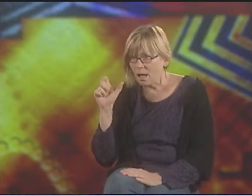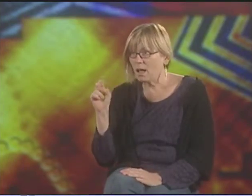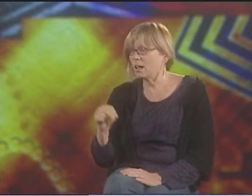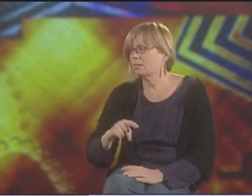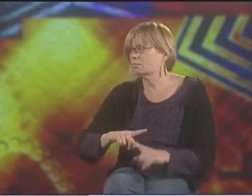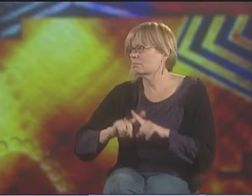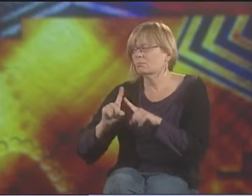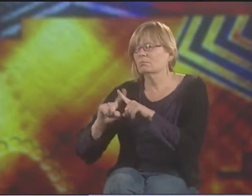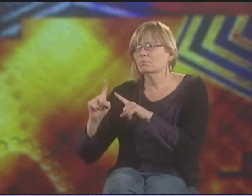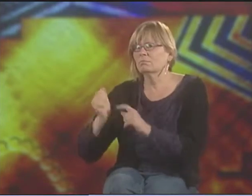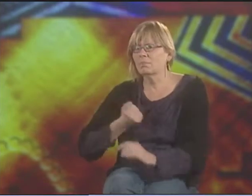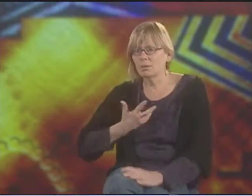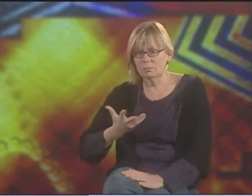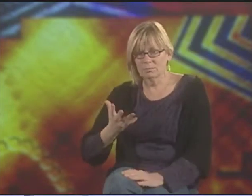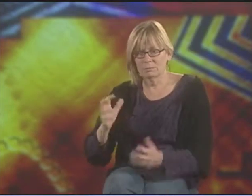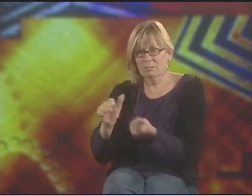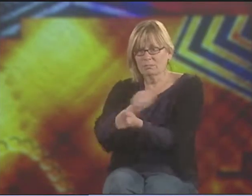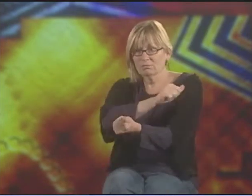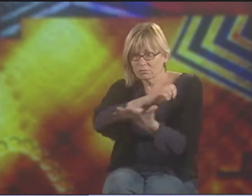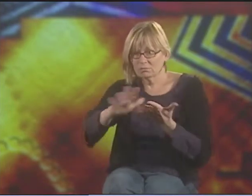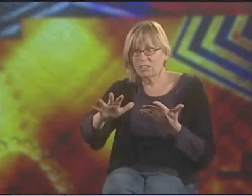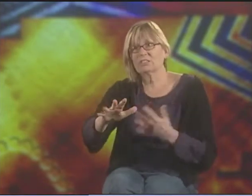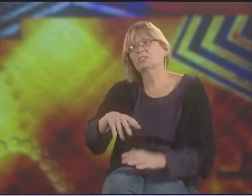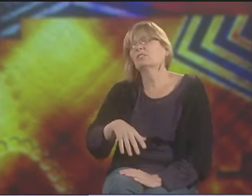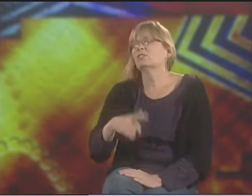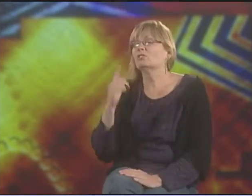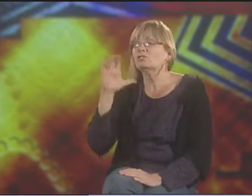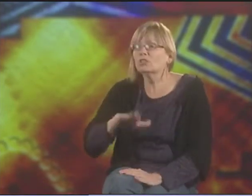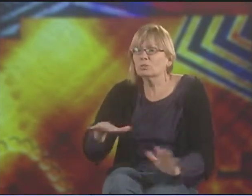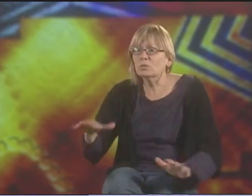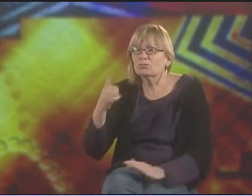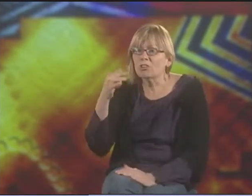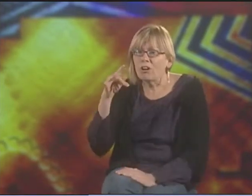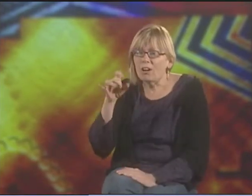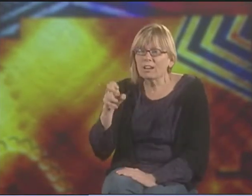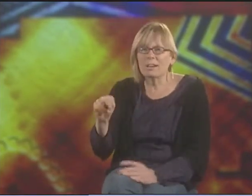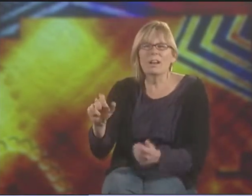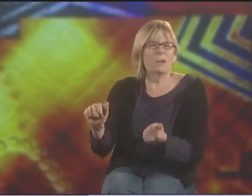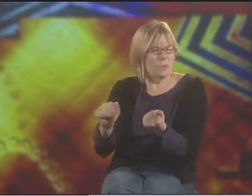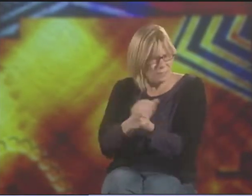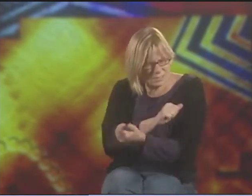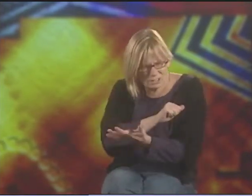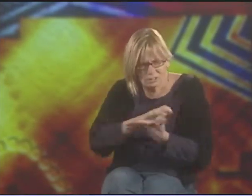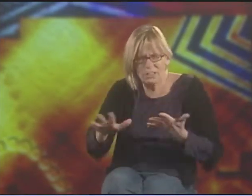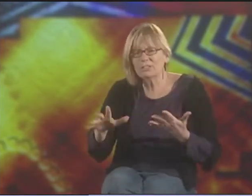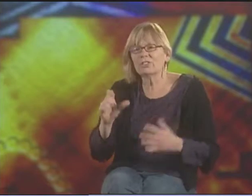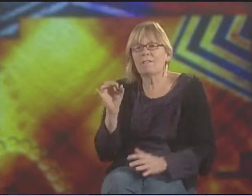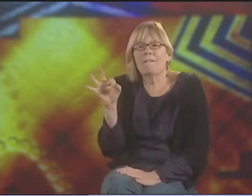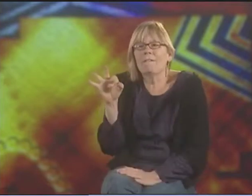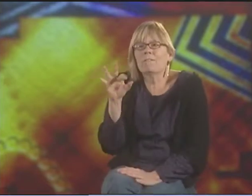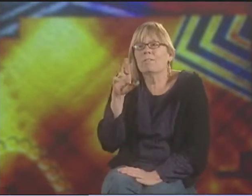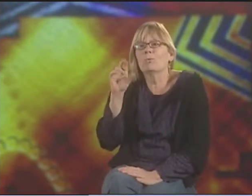AND IT'S LIKE THE DANDELION POEM. YOU KNOW, PEOPLE TRYING TO DESTROY YOU. OR THE CHILDREN'S GARDEN, THINGS BEING DESTROYED,